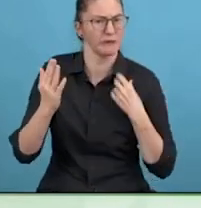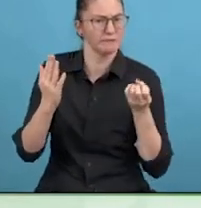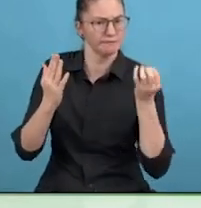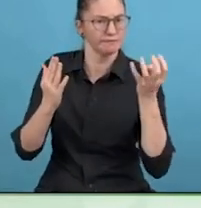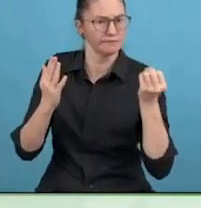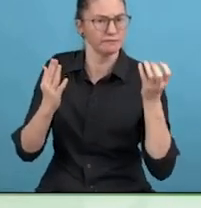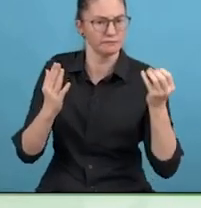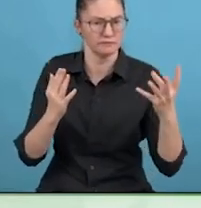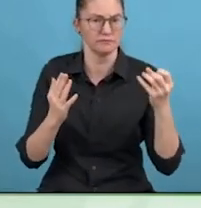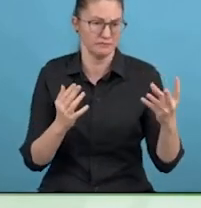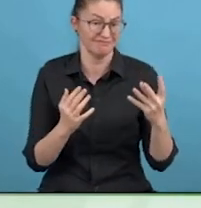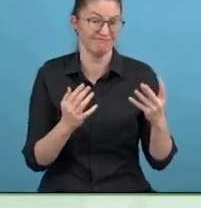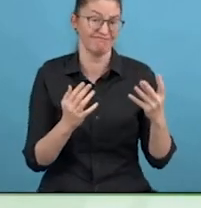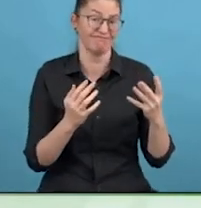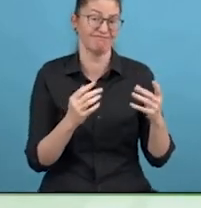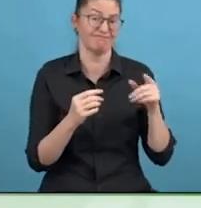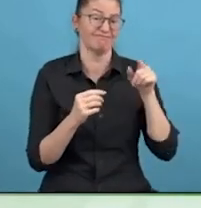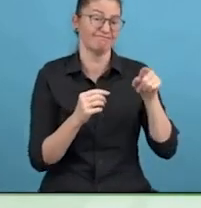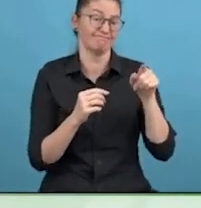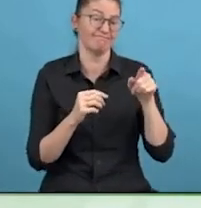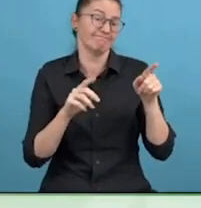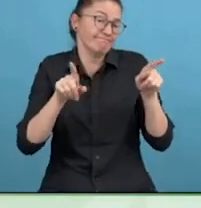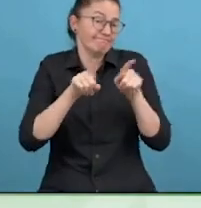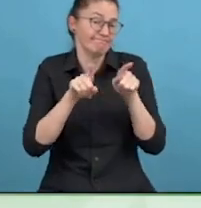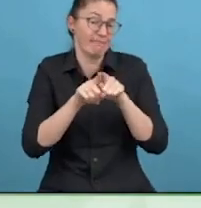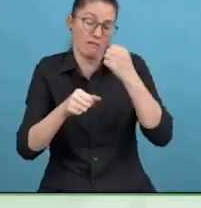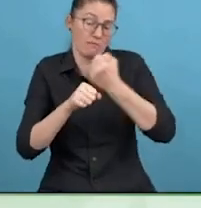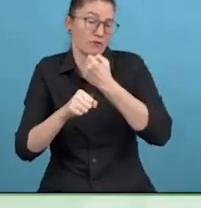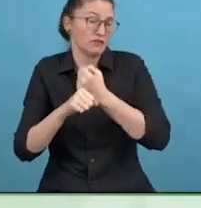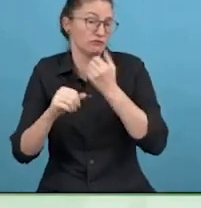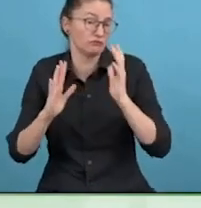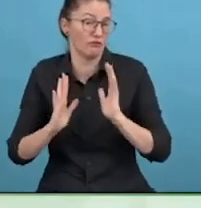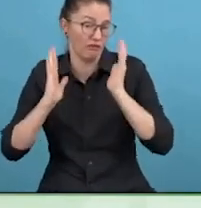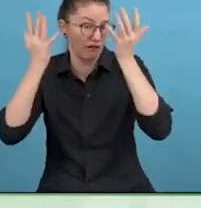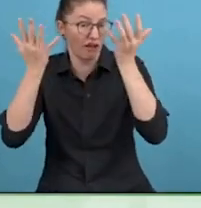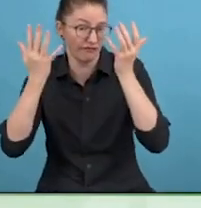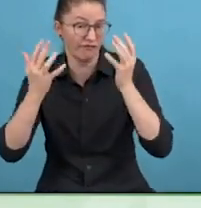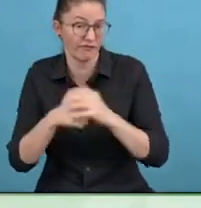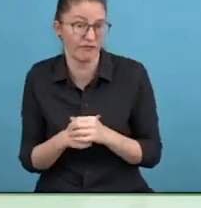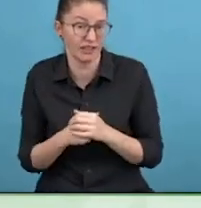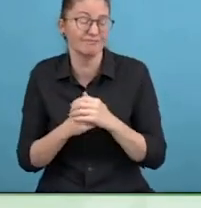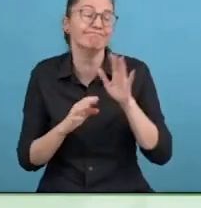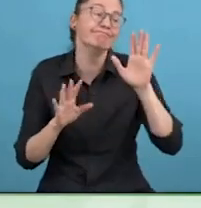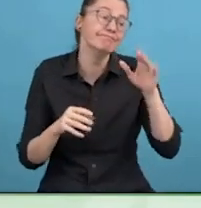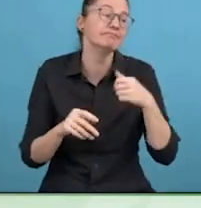Luckily I have great staff, I could delegate and help people still do the job well. Very lucky.